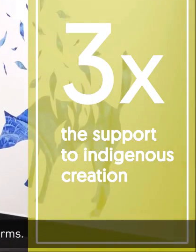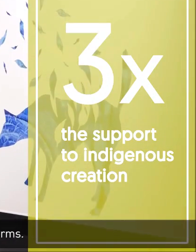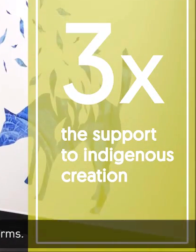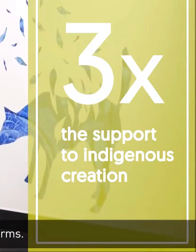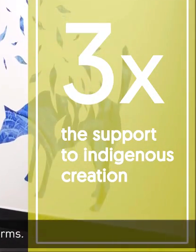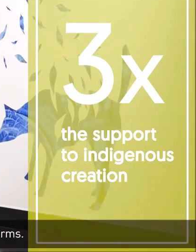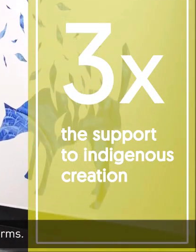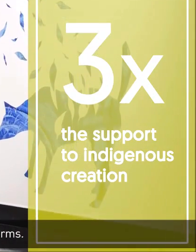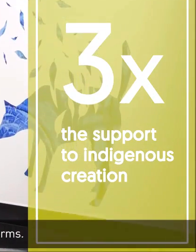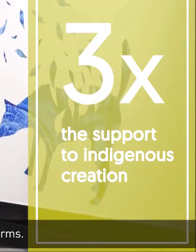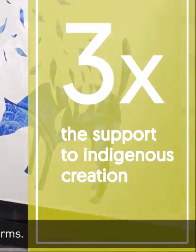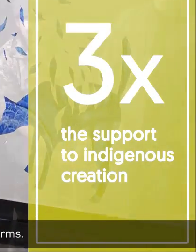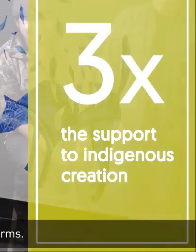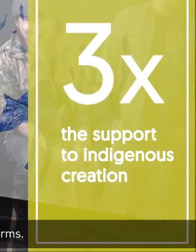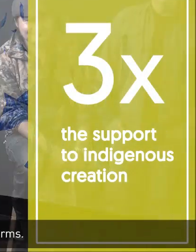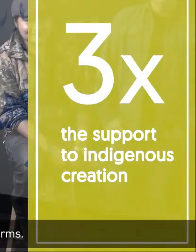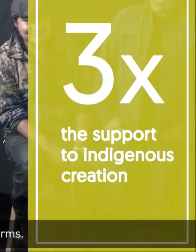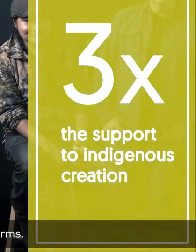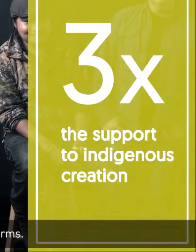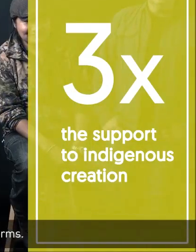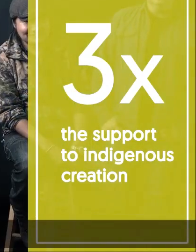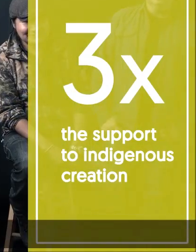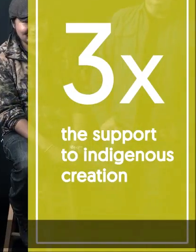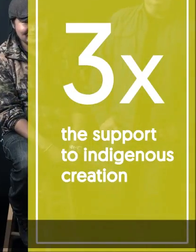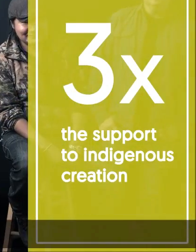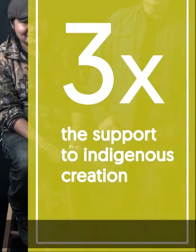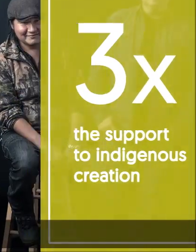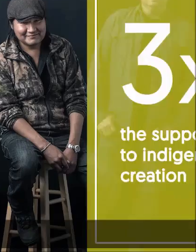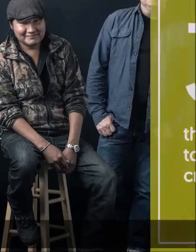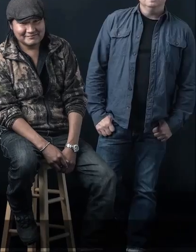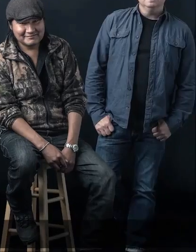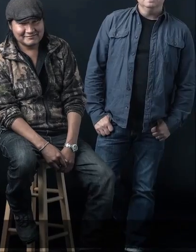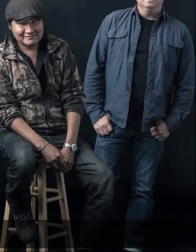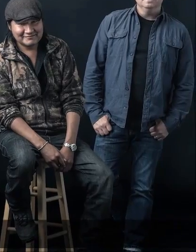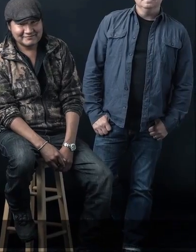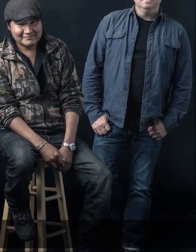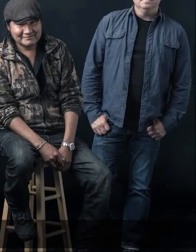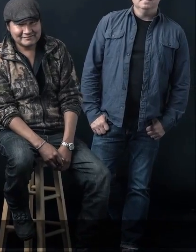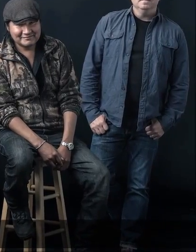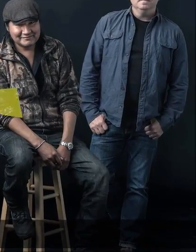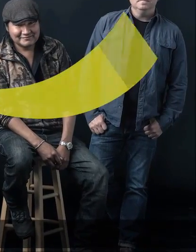in indigenous creation in all its forms.